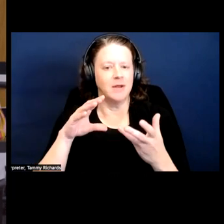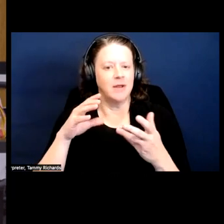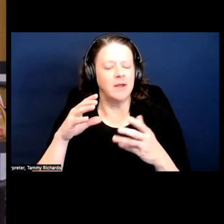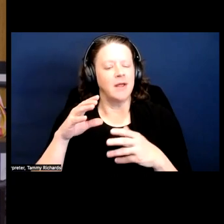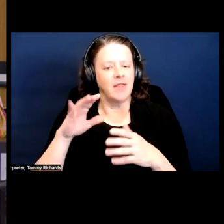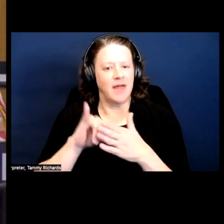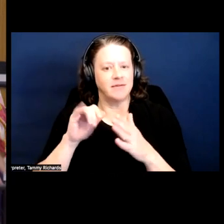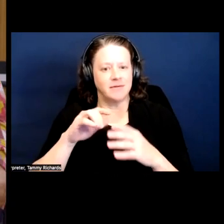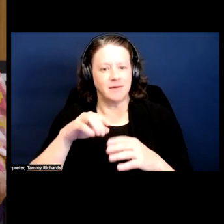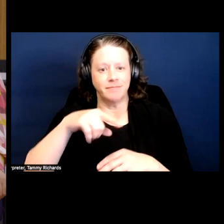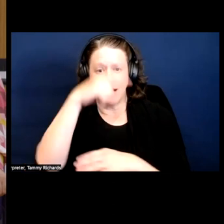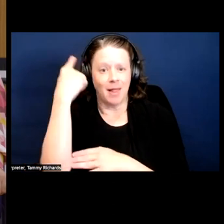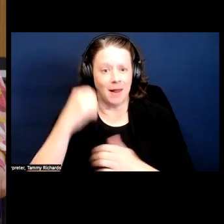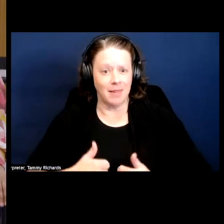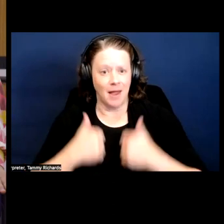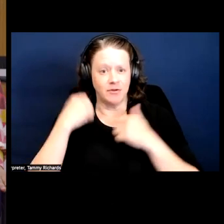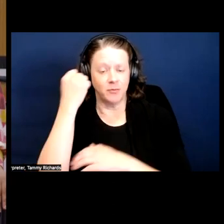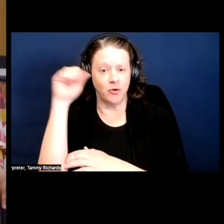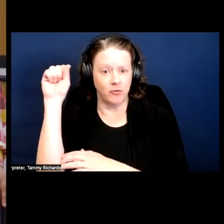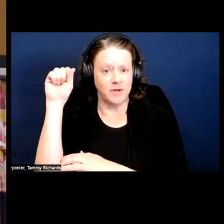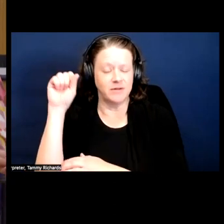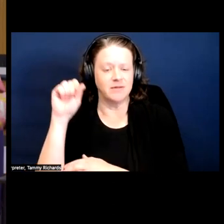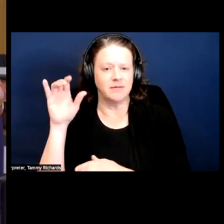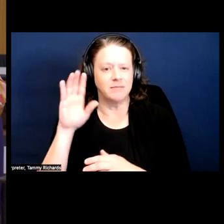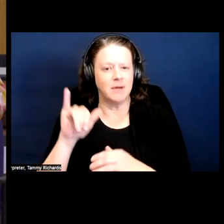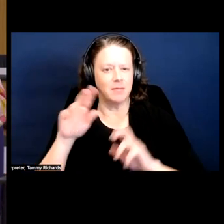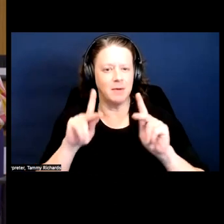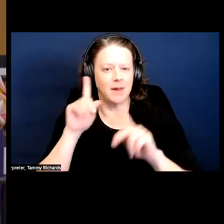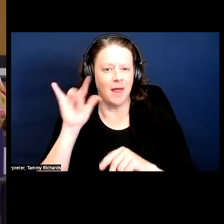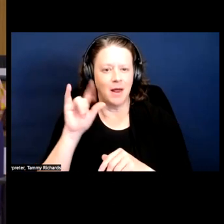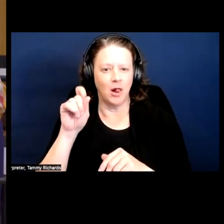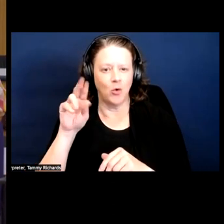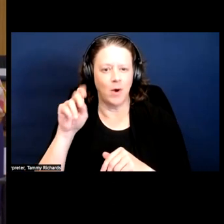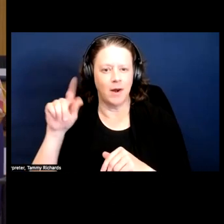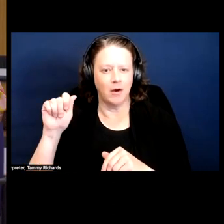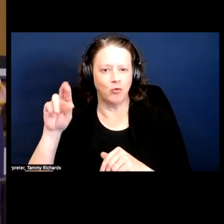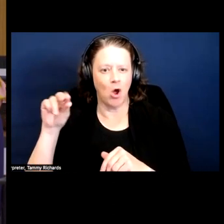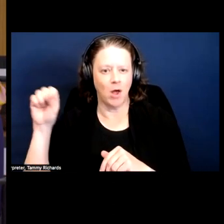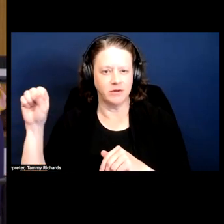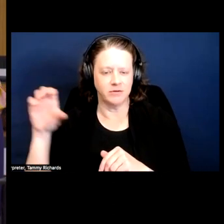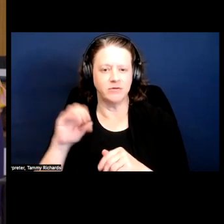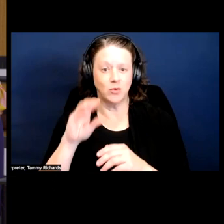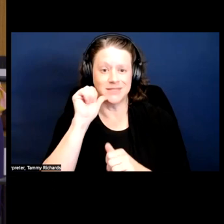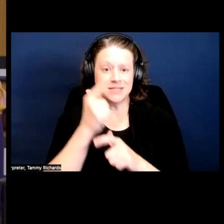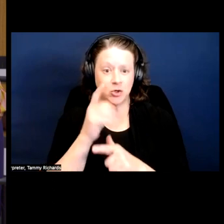like Loretta Ross and in sister song, I would love to see it explicitly in there earlier.